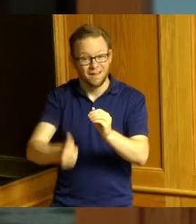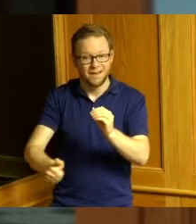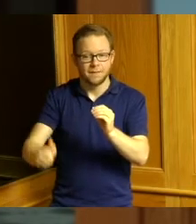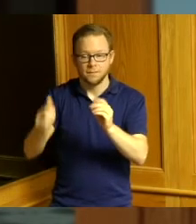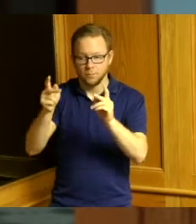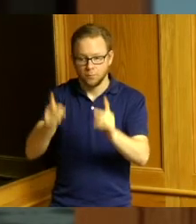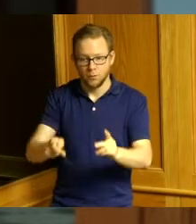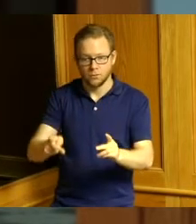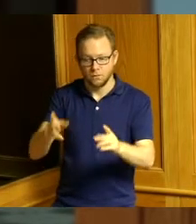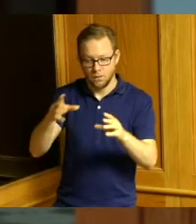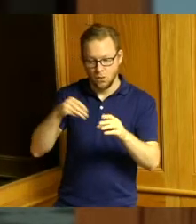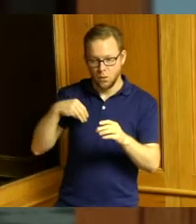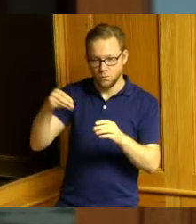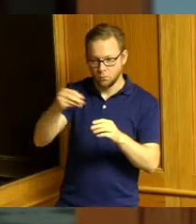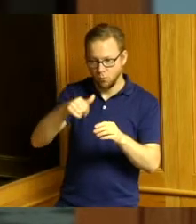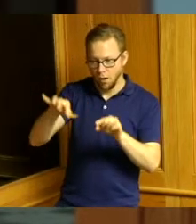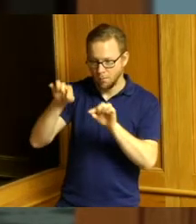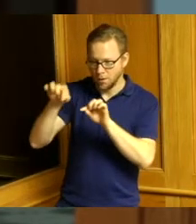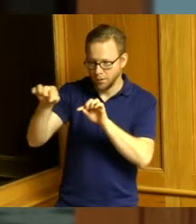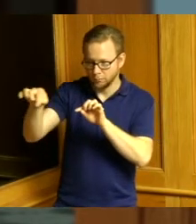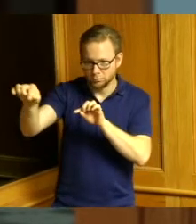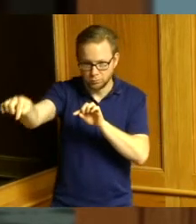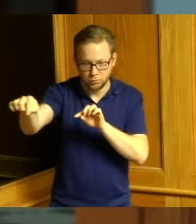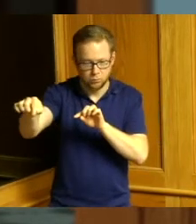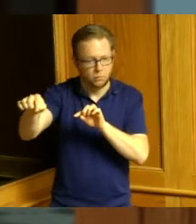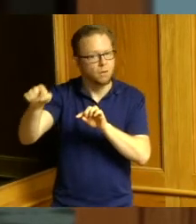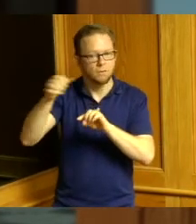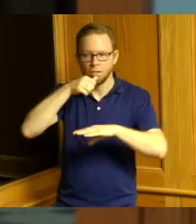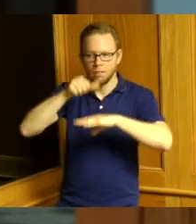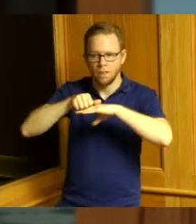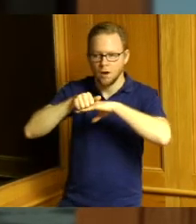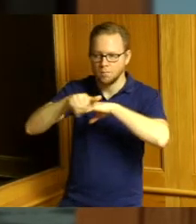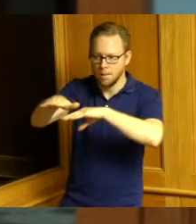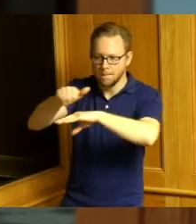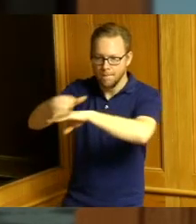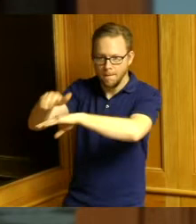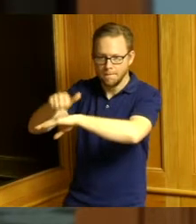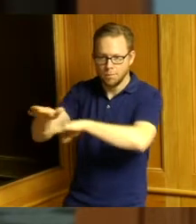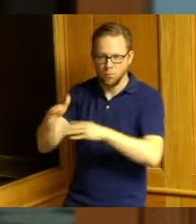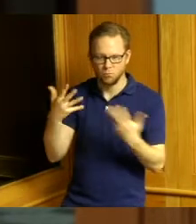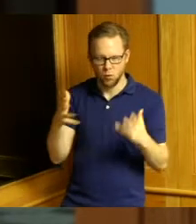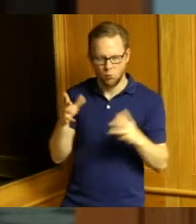letters were sent out to them on in December notifying us this hearing they've worked with